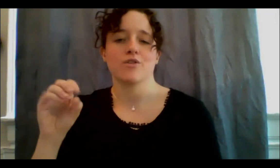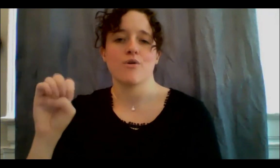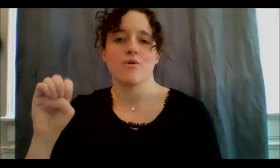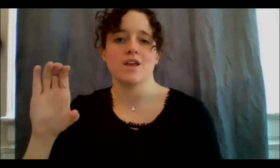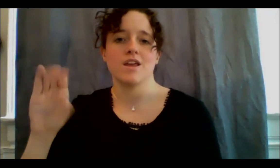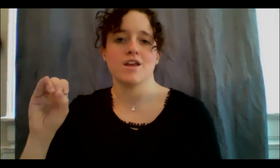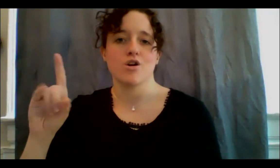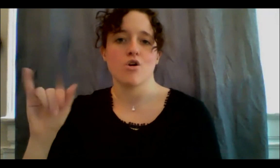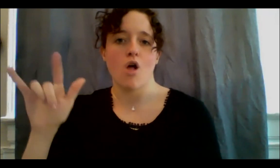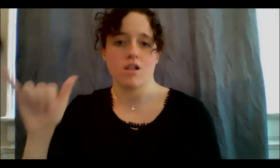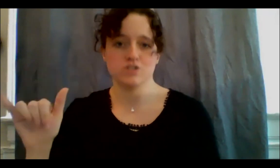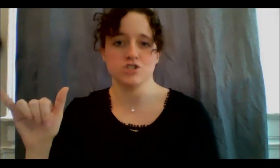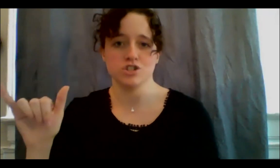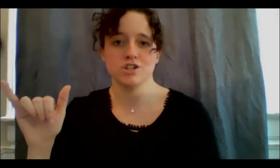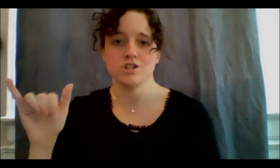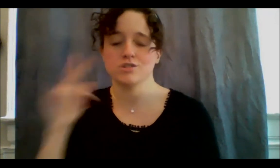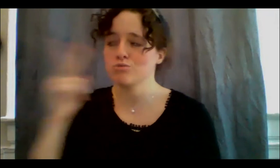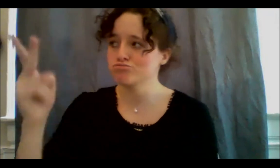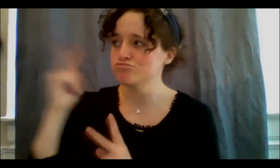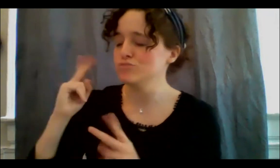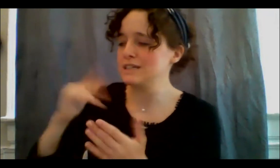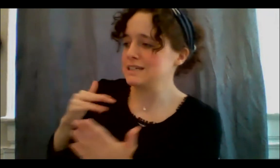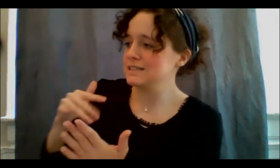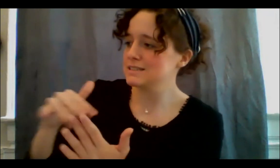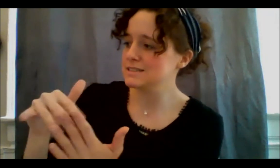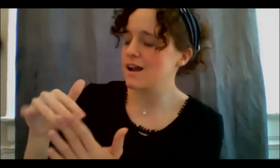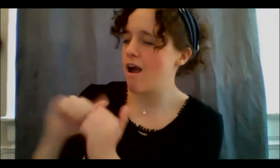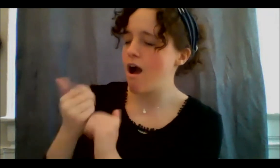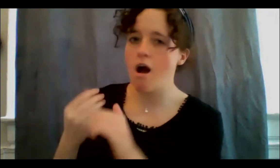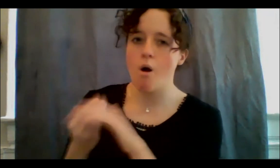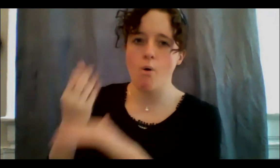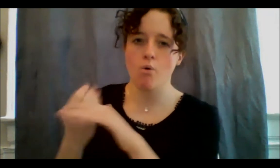in priority of that is Indigenous people, so we can re-learn our ceremonies that